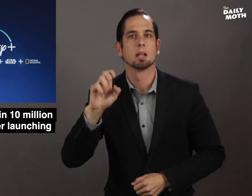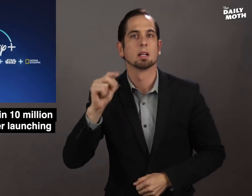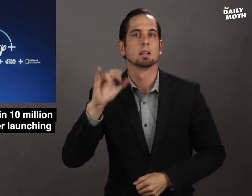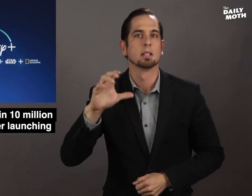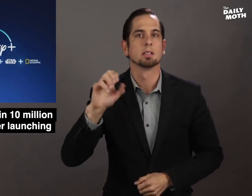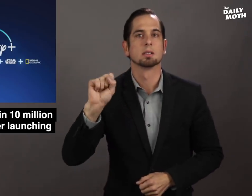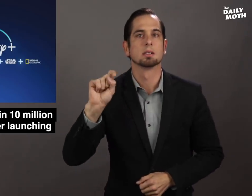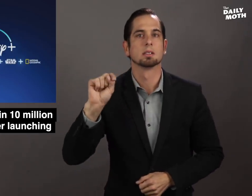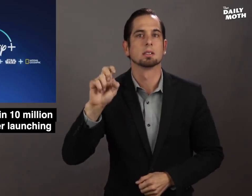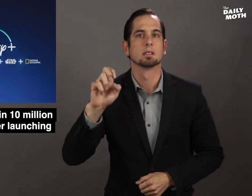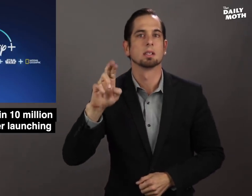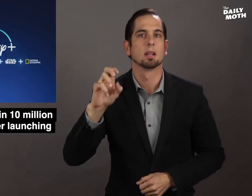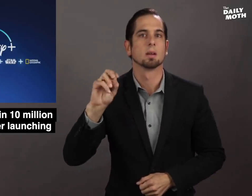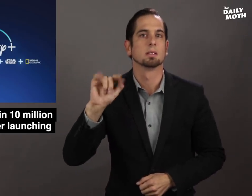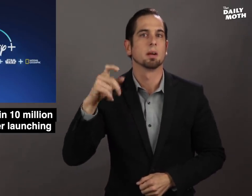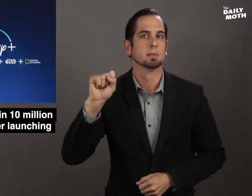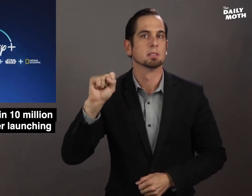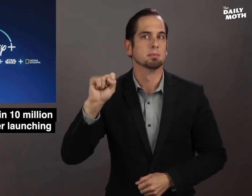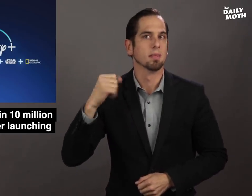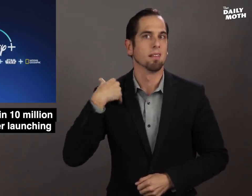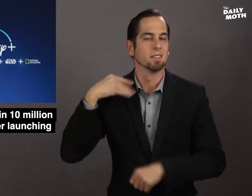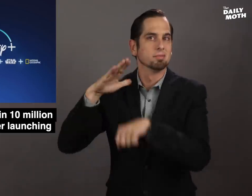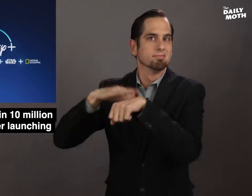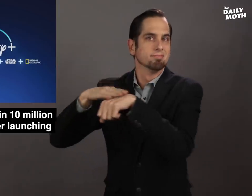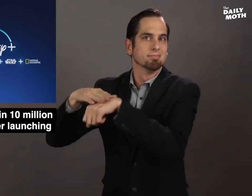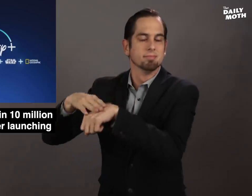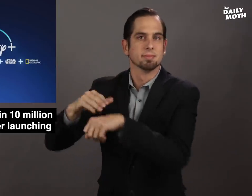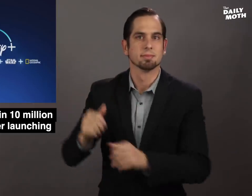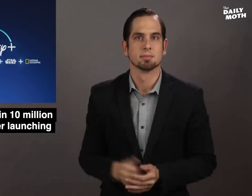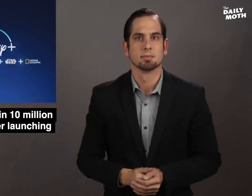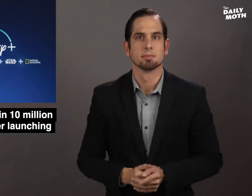or racial stereotypes.